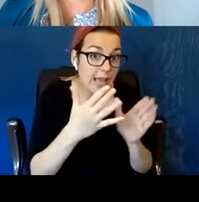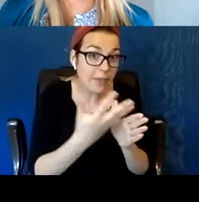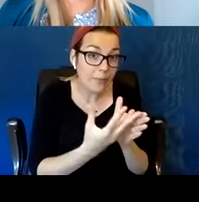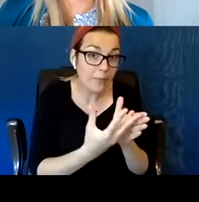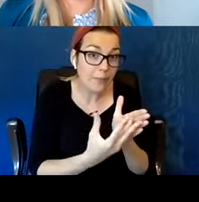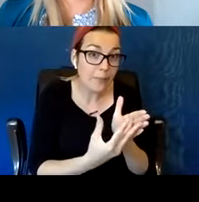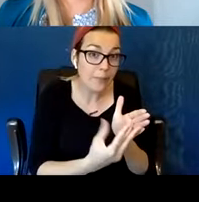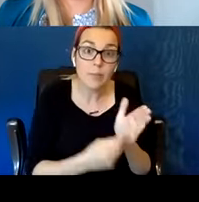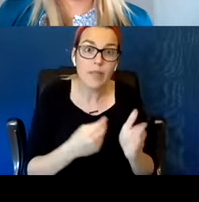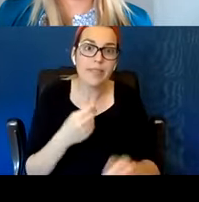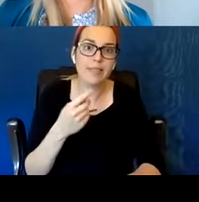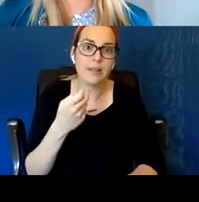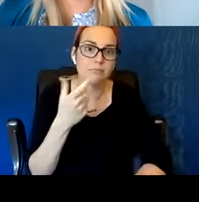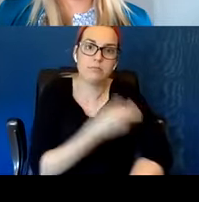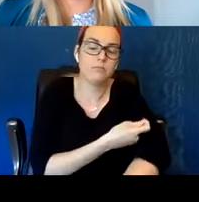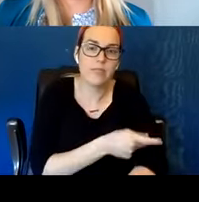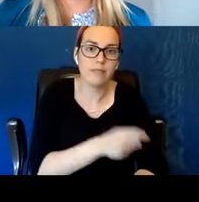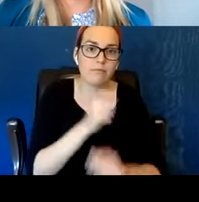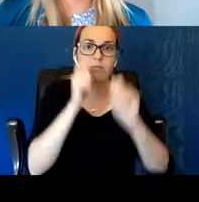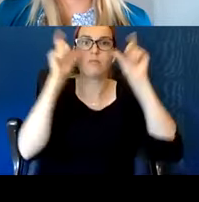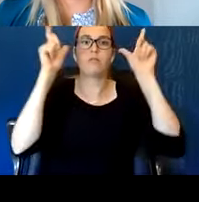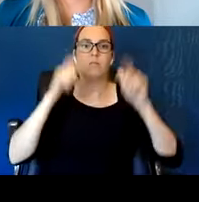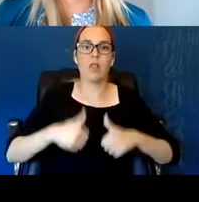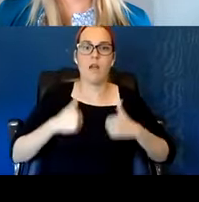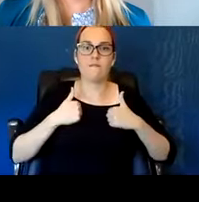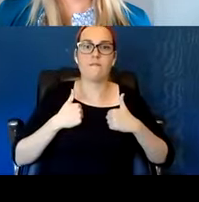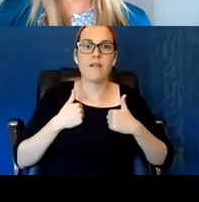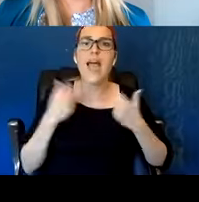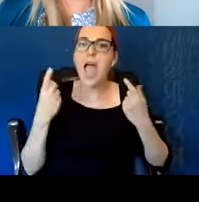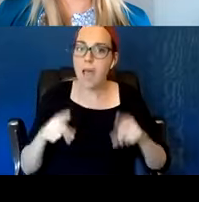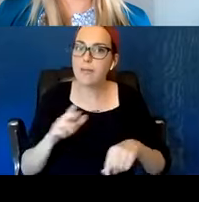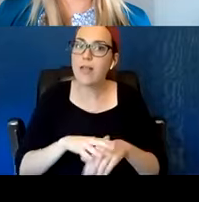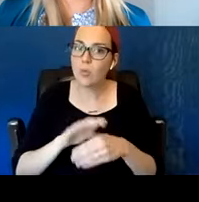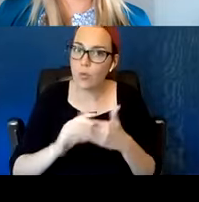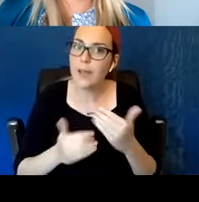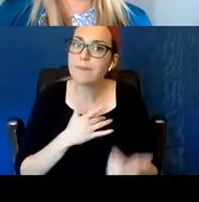And because there was no liability issue or whatever. Like I learned how to do that.